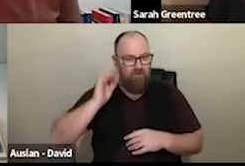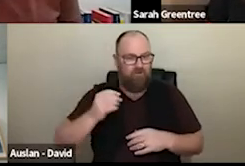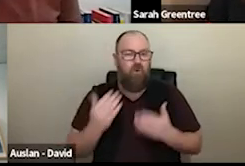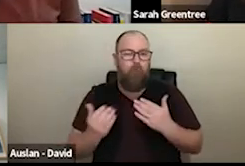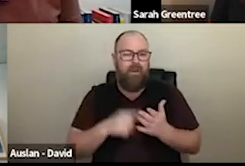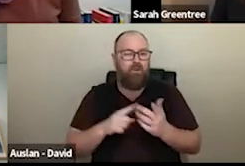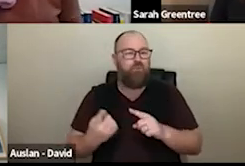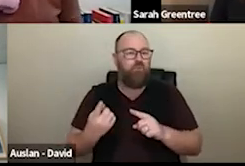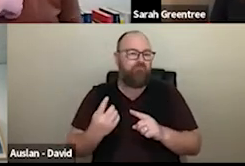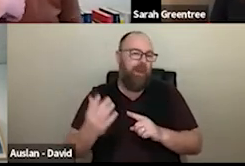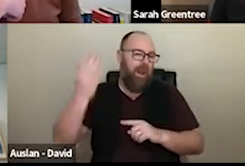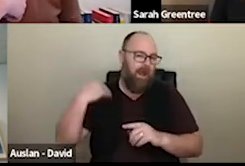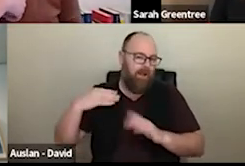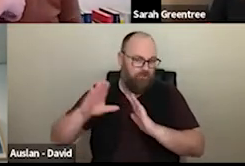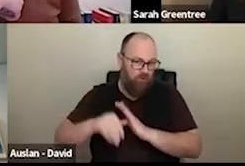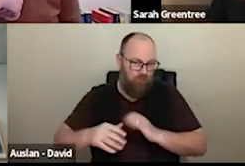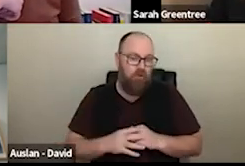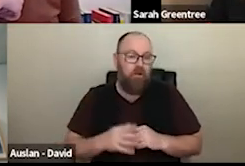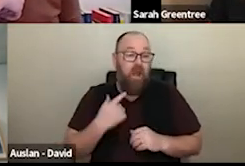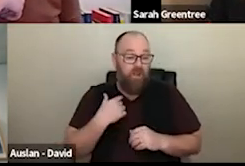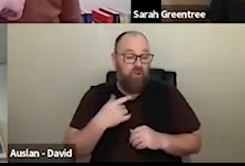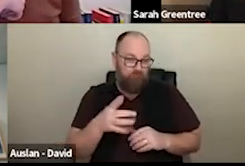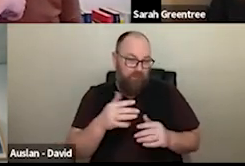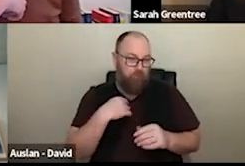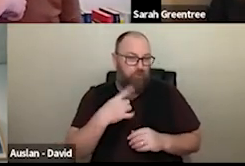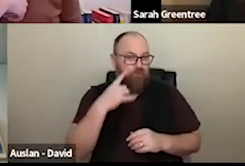and you probably have also noticed that we've changed the name of the category to 4 year